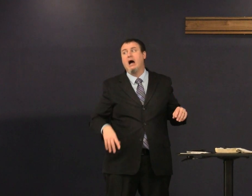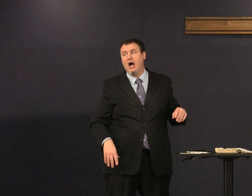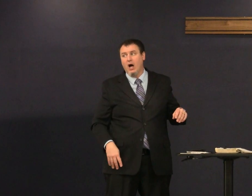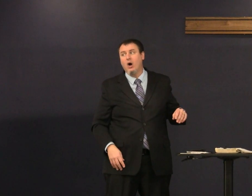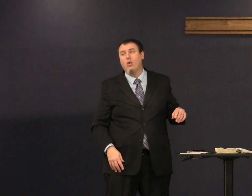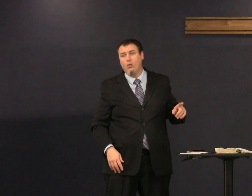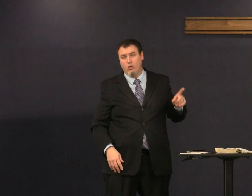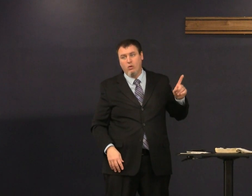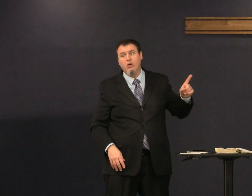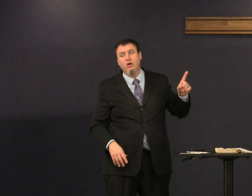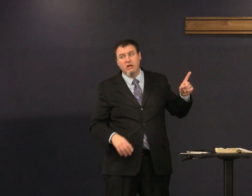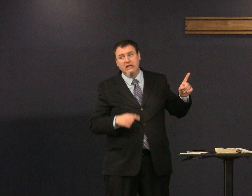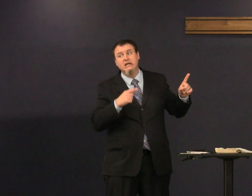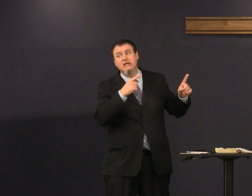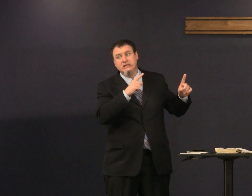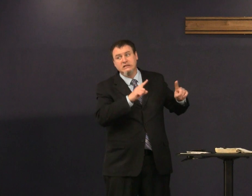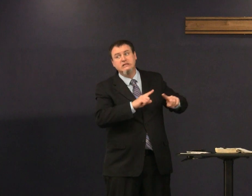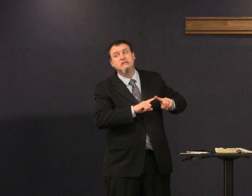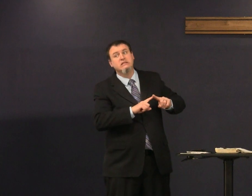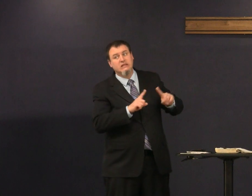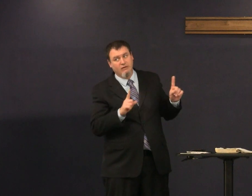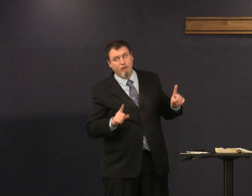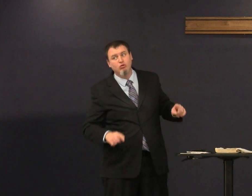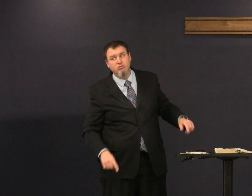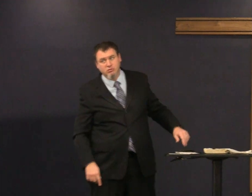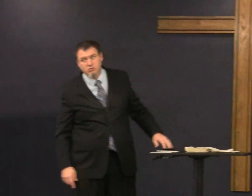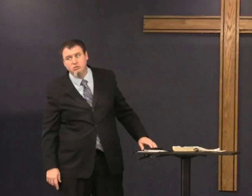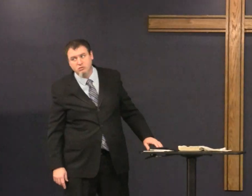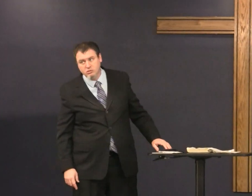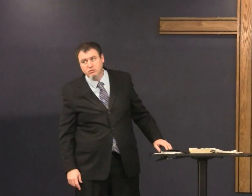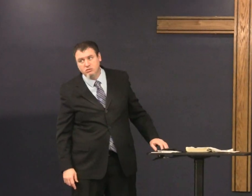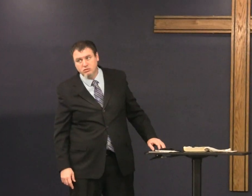said wow this God is different